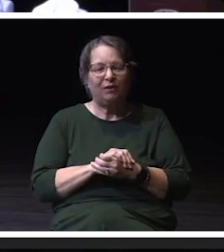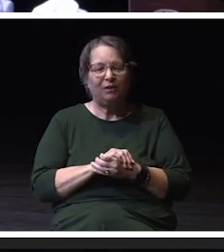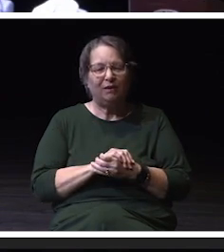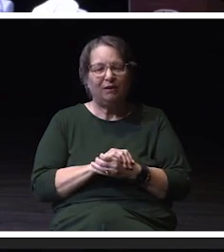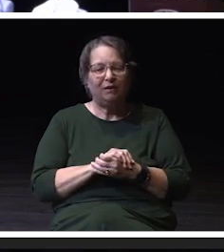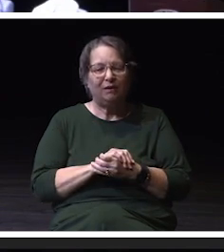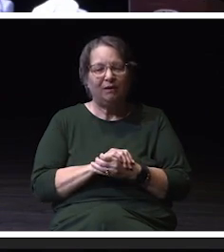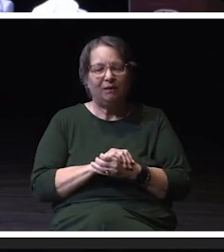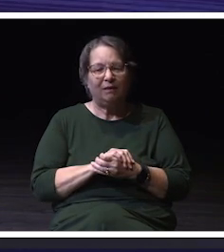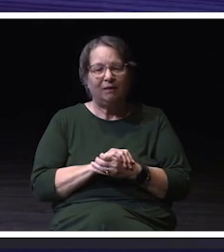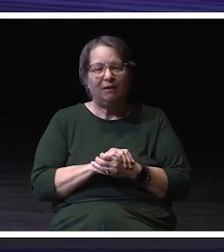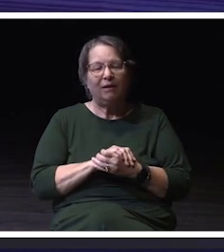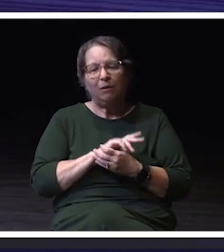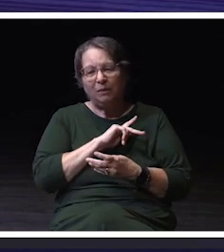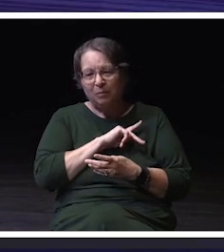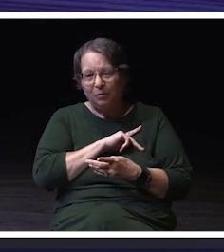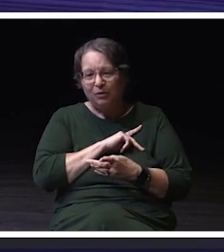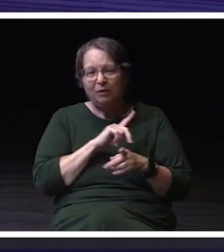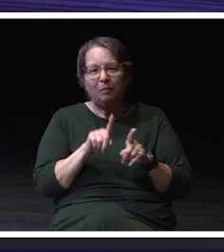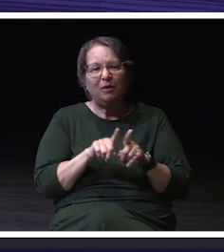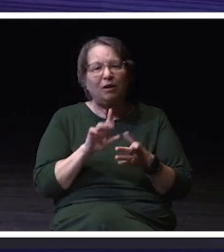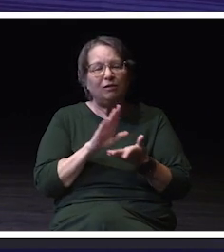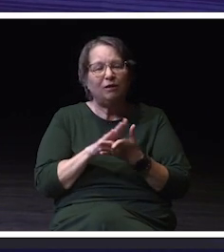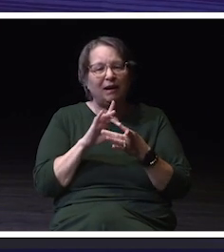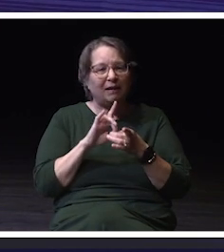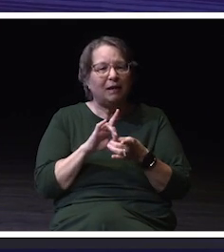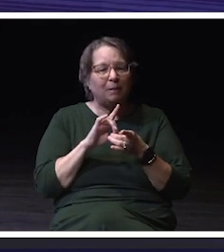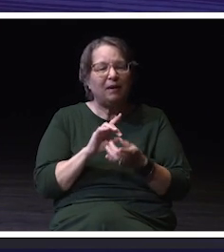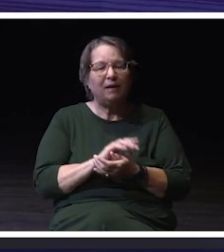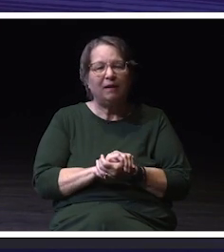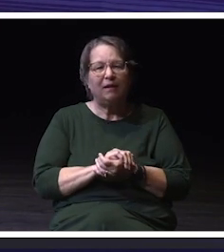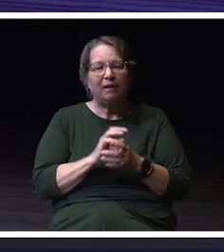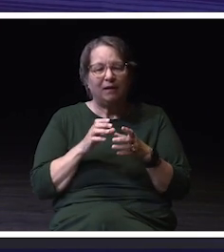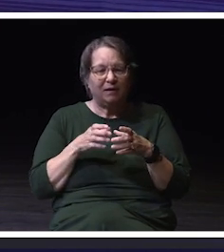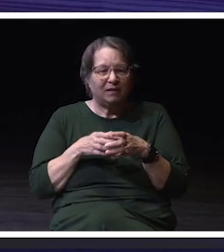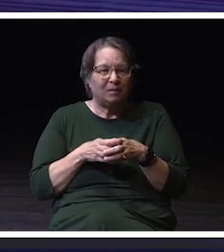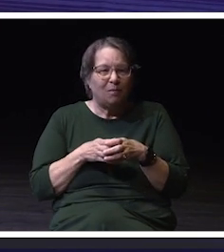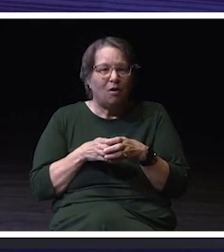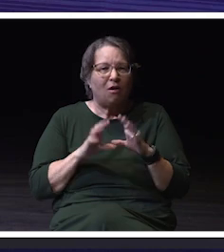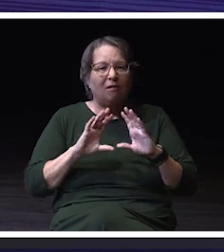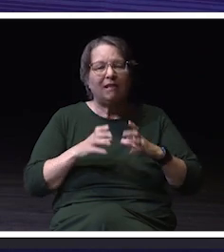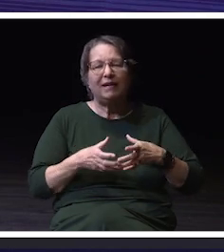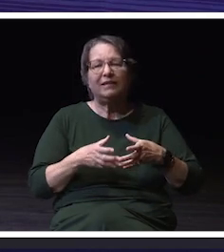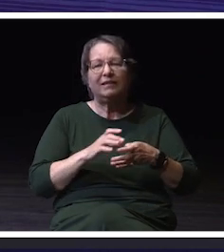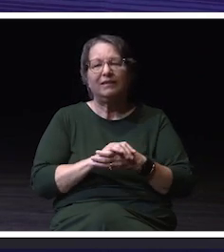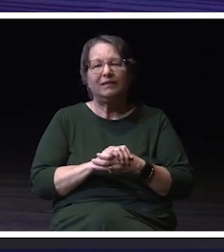personal, but also academic factors. You know, the small class sizes, the personable